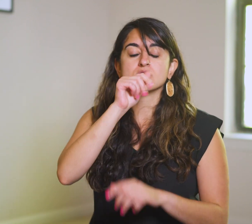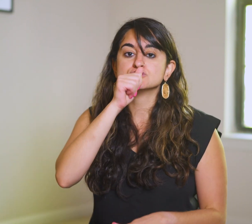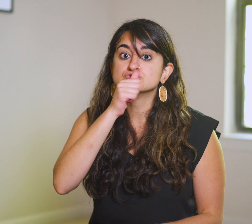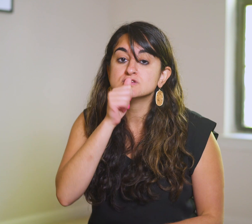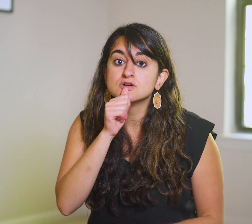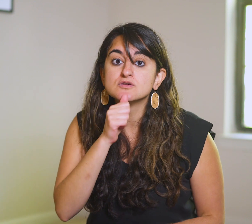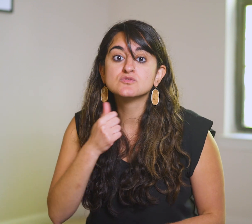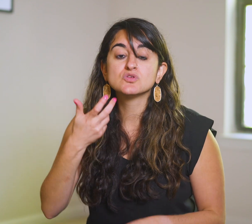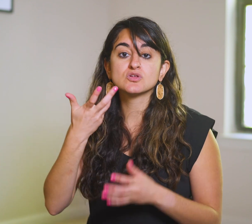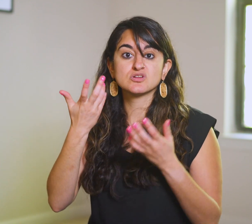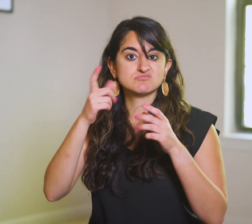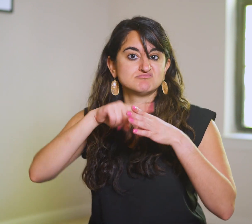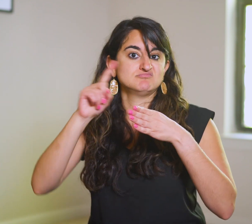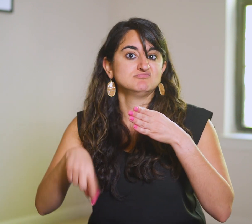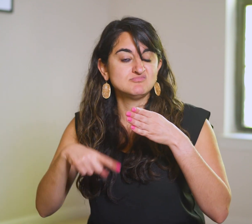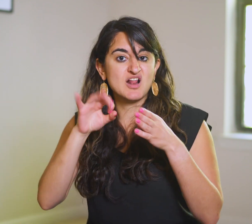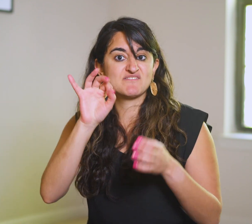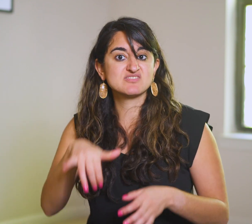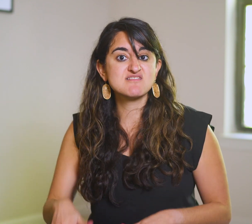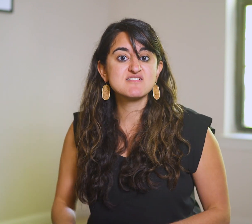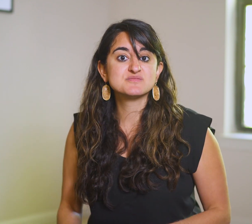and suffer the relational consequences,